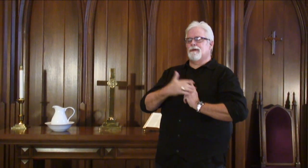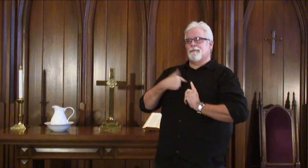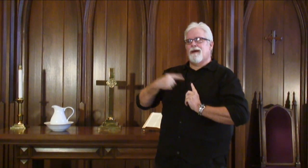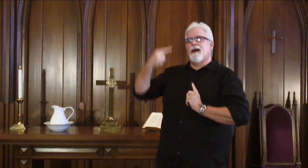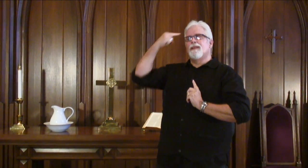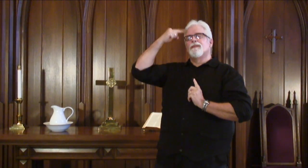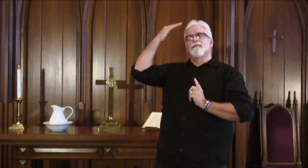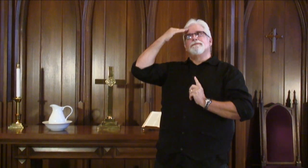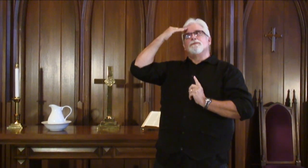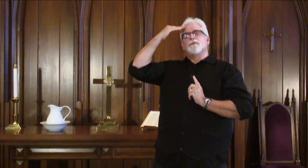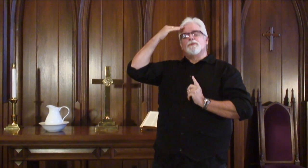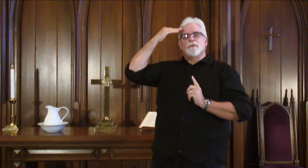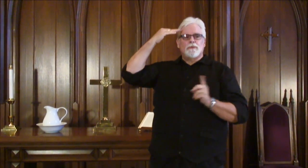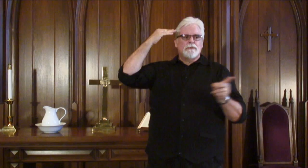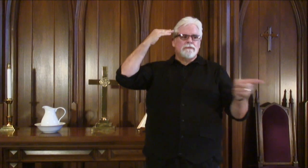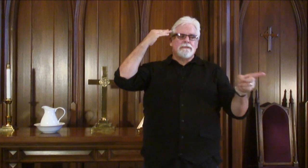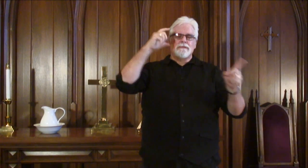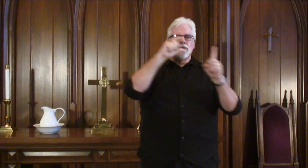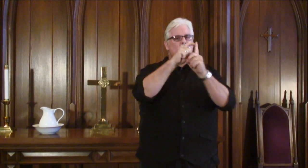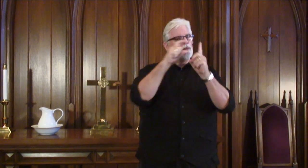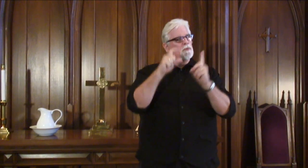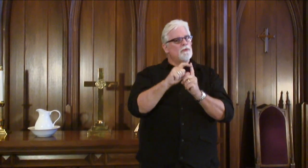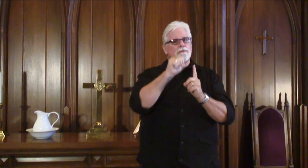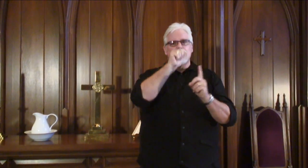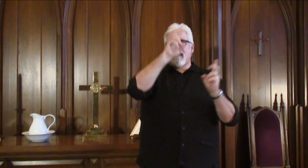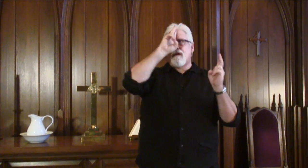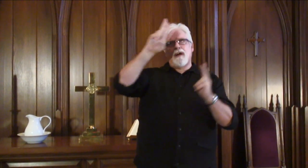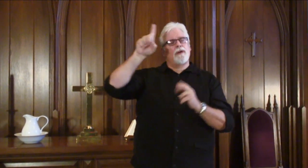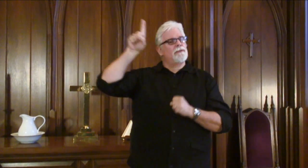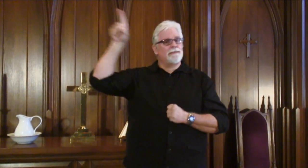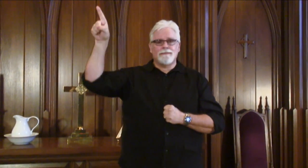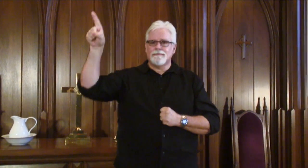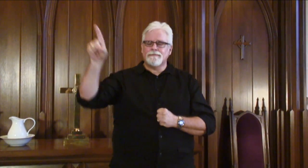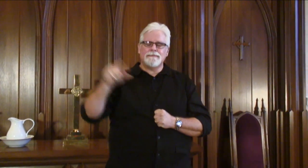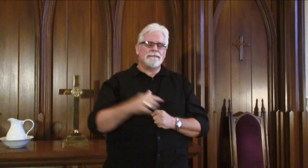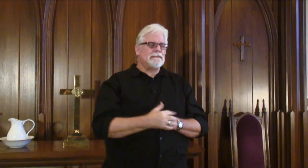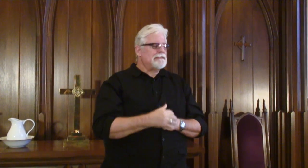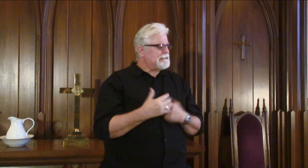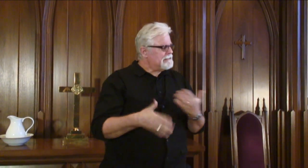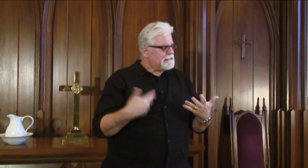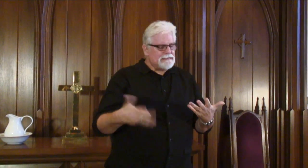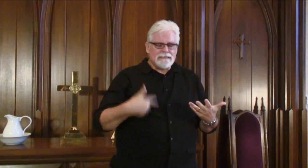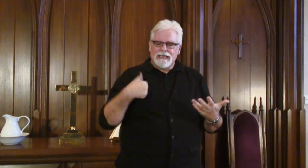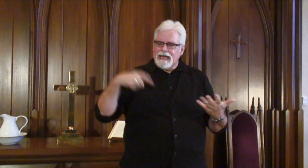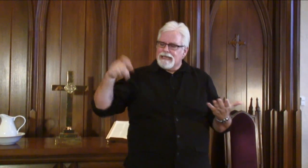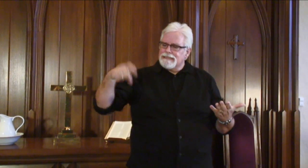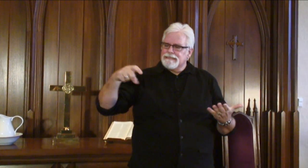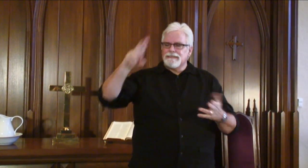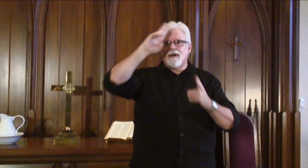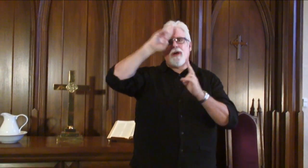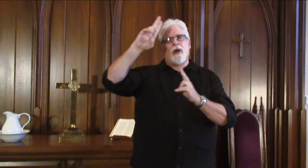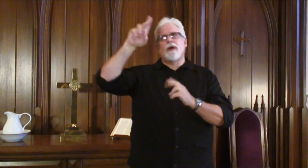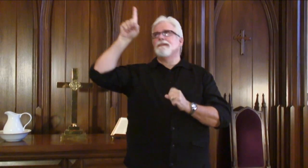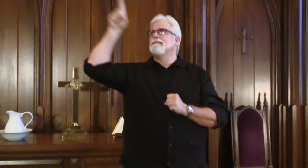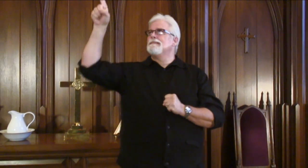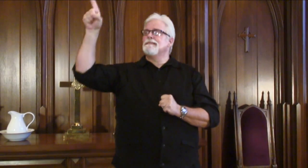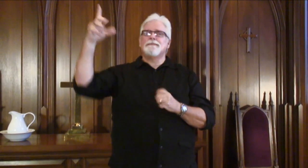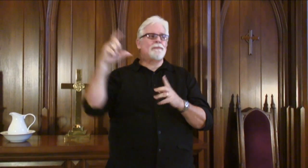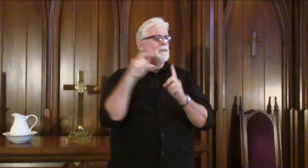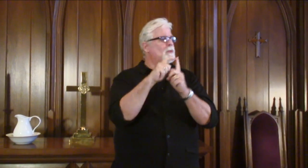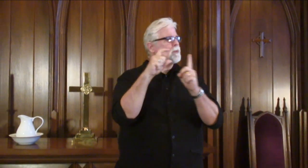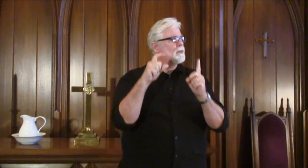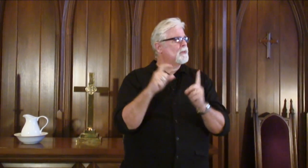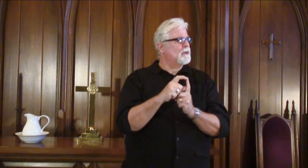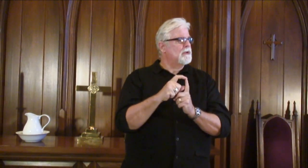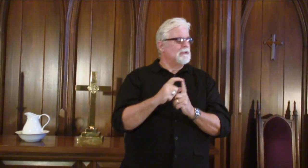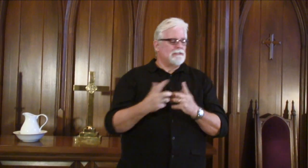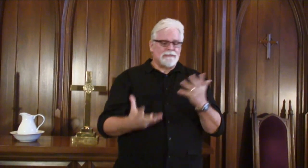into my heart and I knew that those words did not honor him and I wanted to honor him